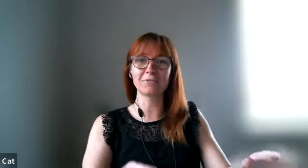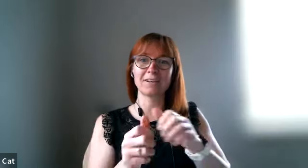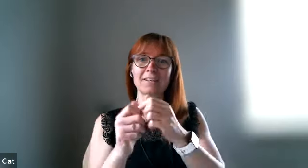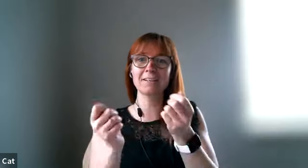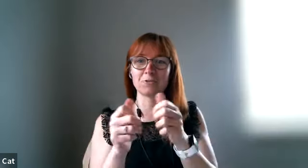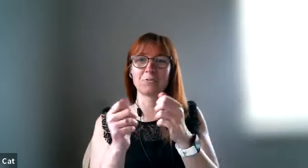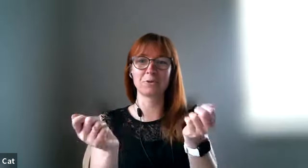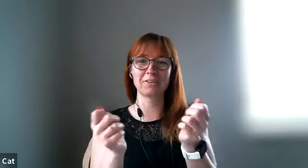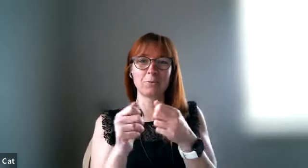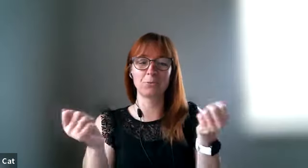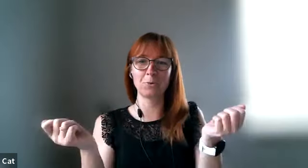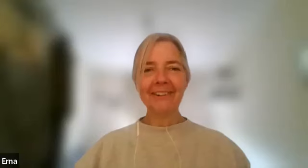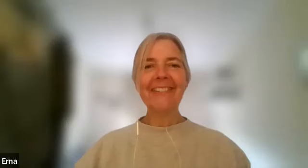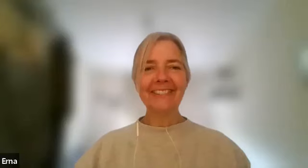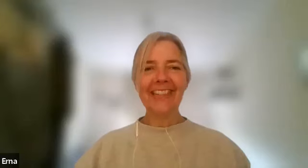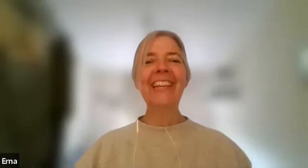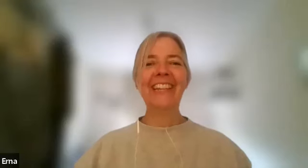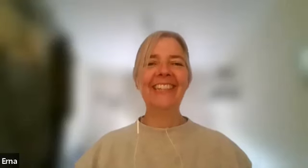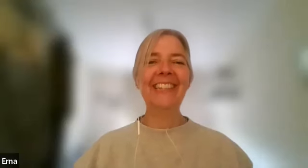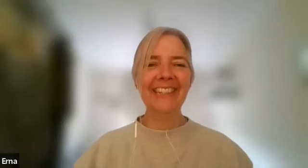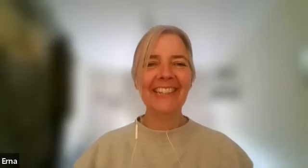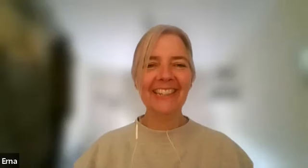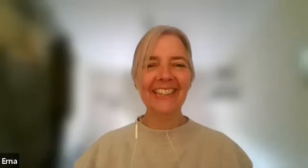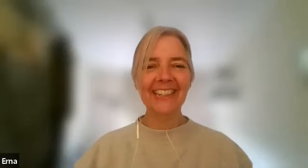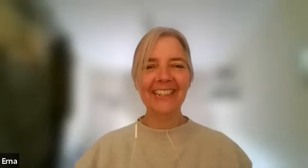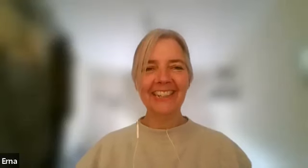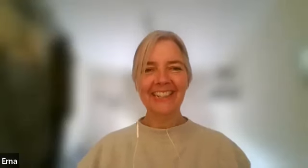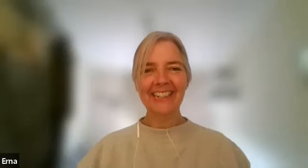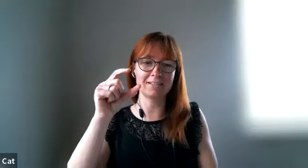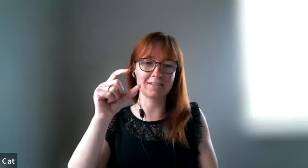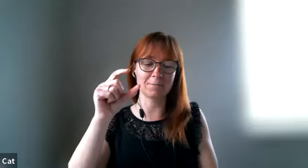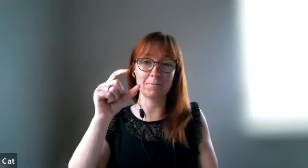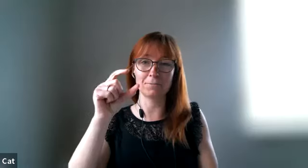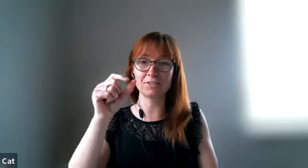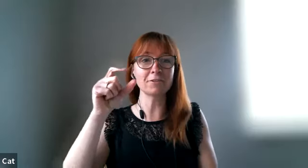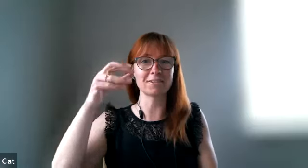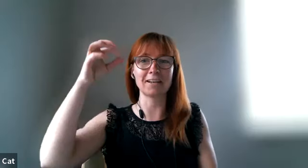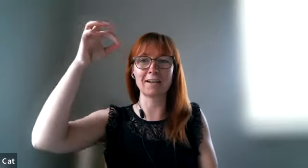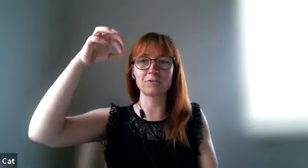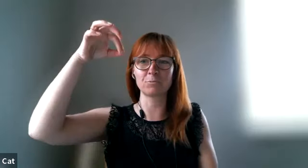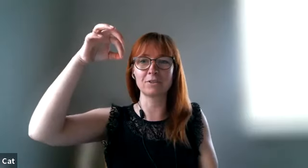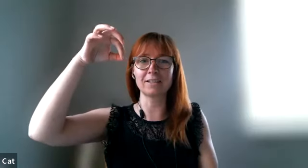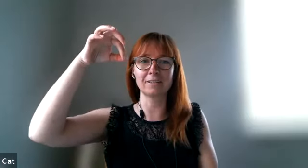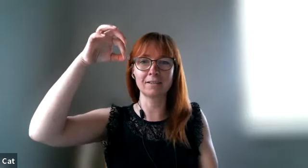find in the notebook where did i put it because all of these fancy stickers i have to put in